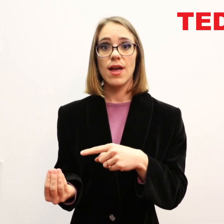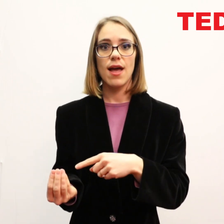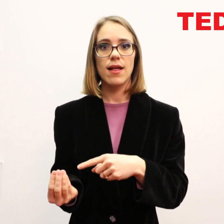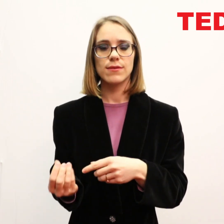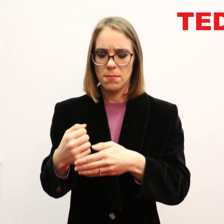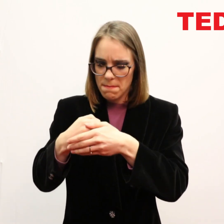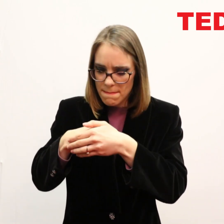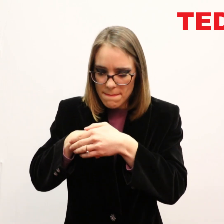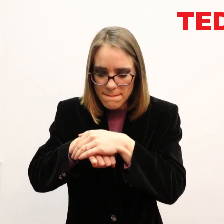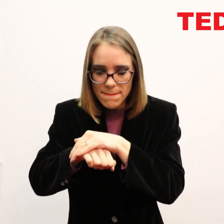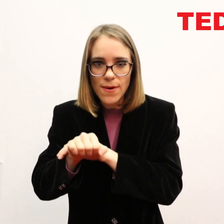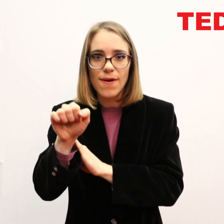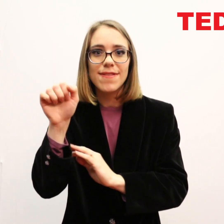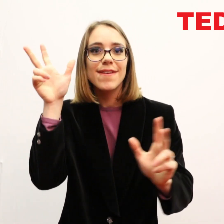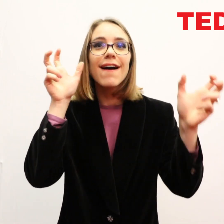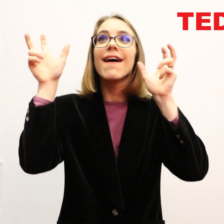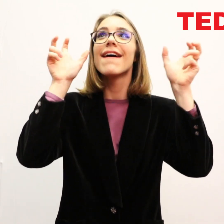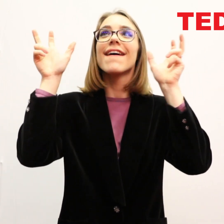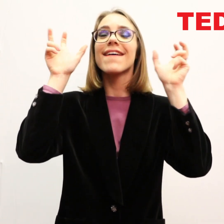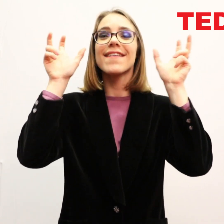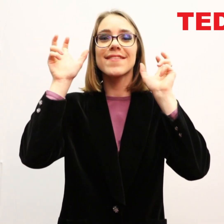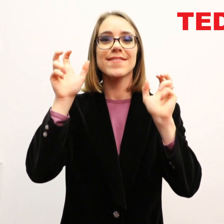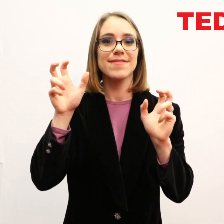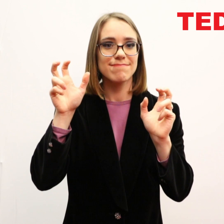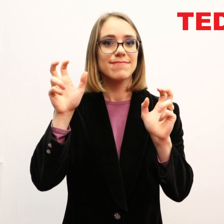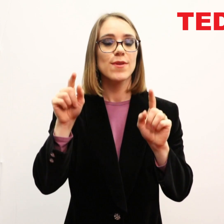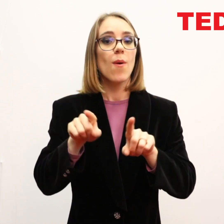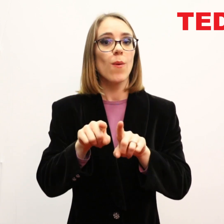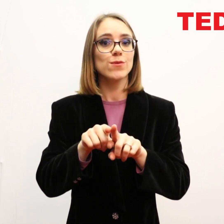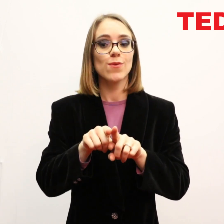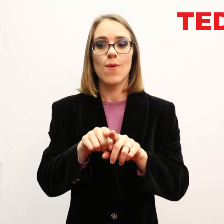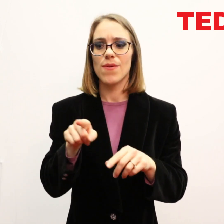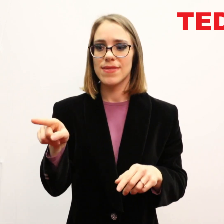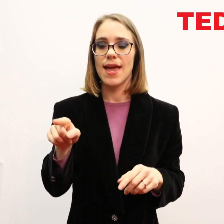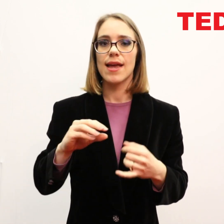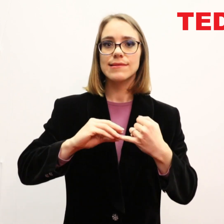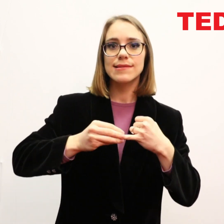A typical child starts learning from birth as they hear the conversations around them.